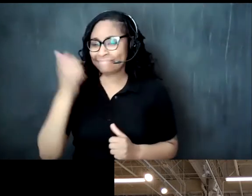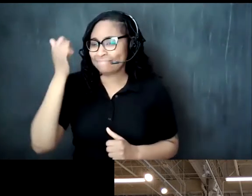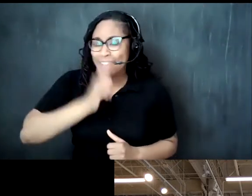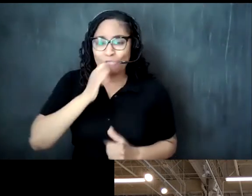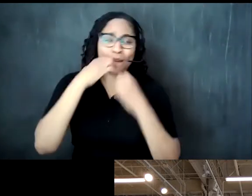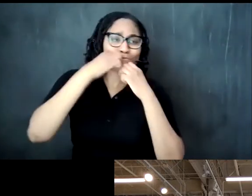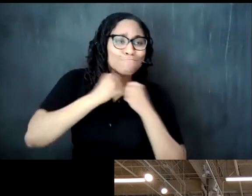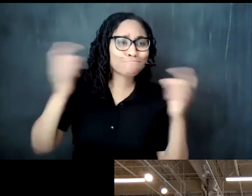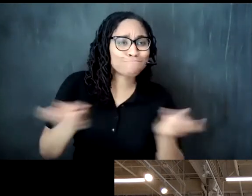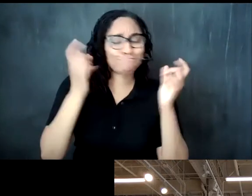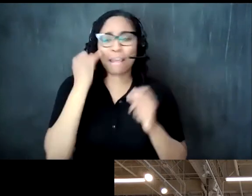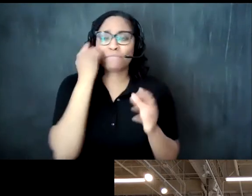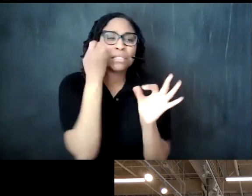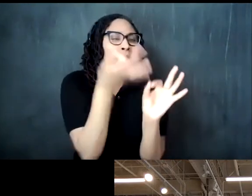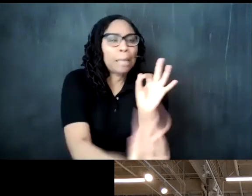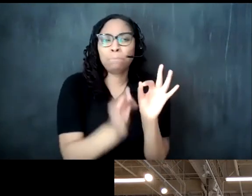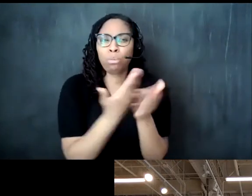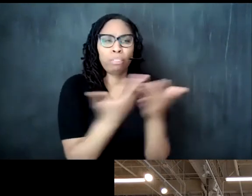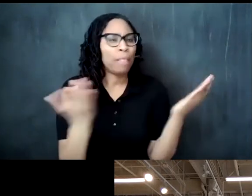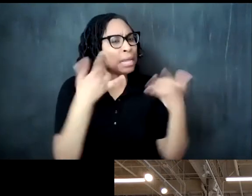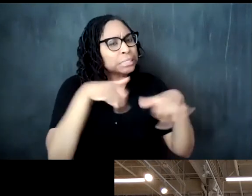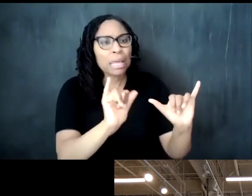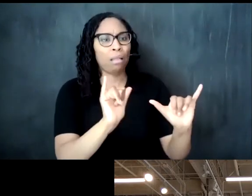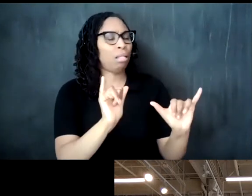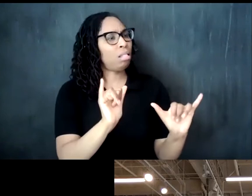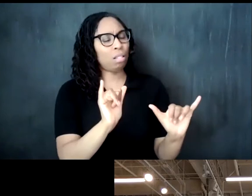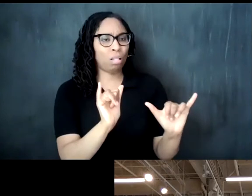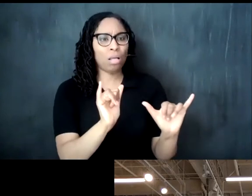if it's just a simple act um to remember the spirit individual through the breath